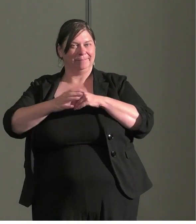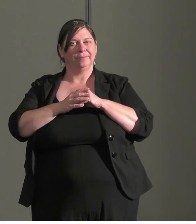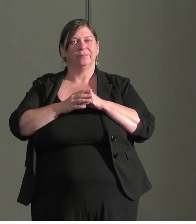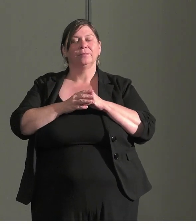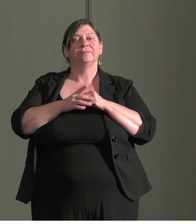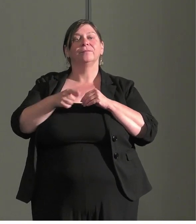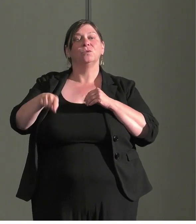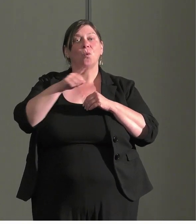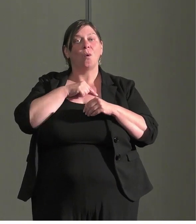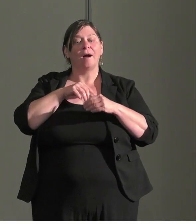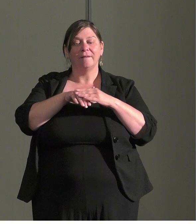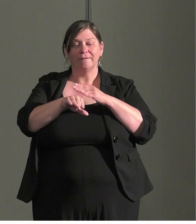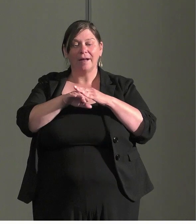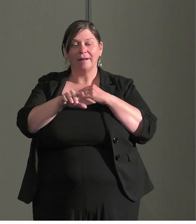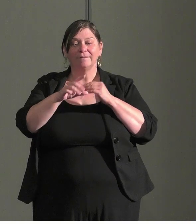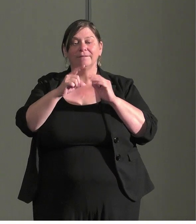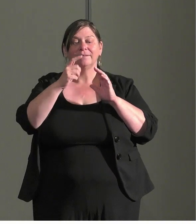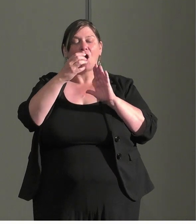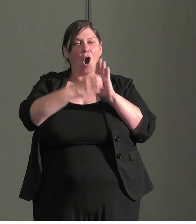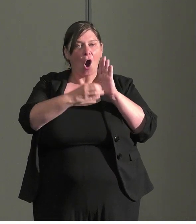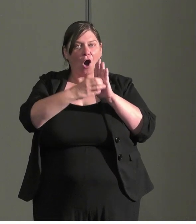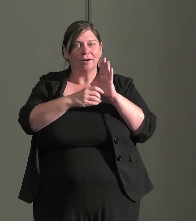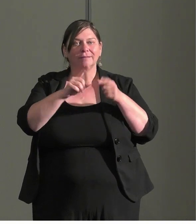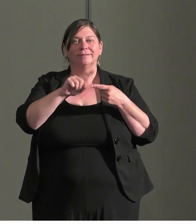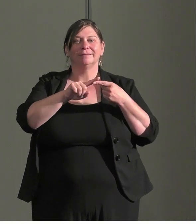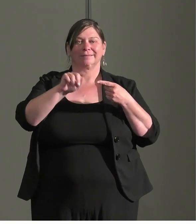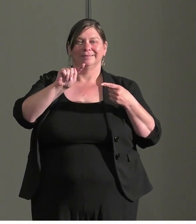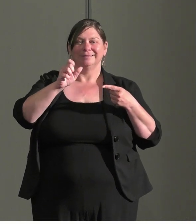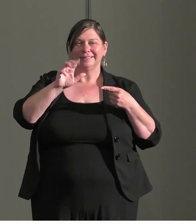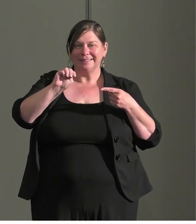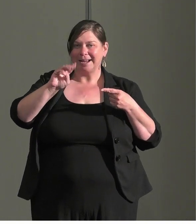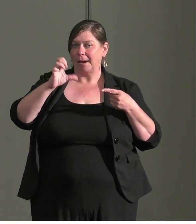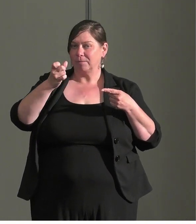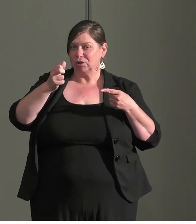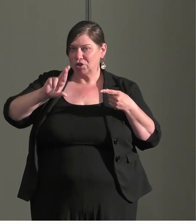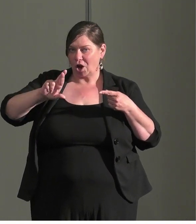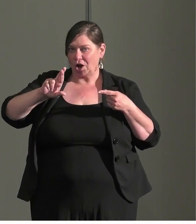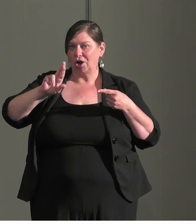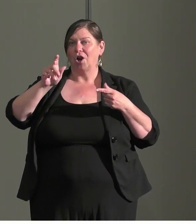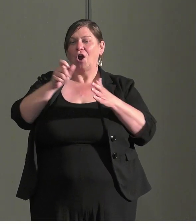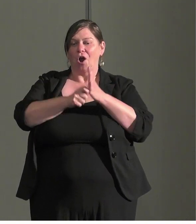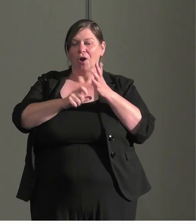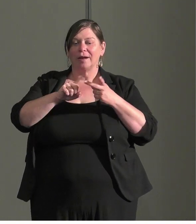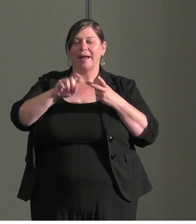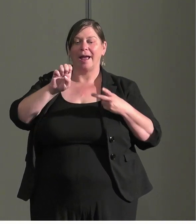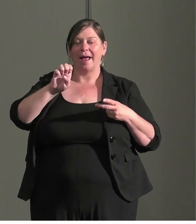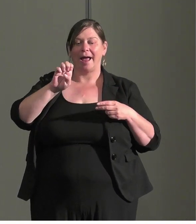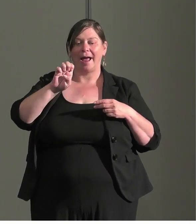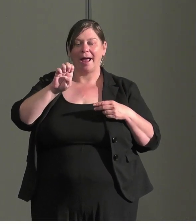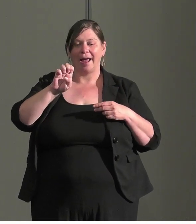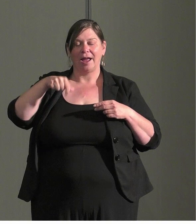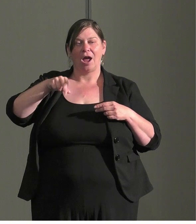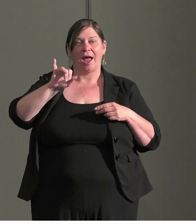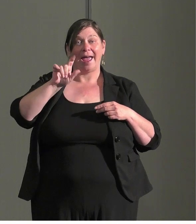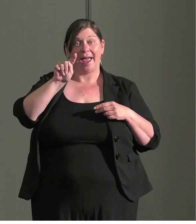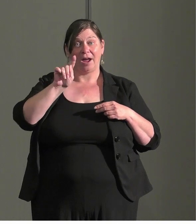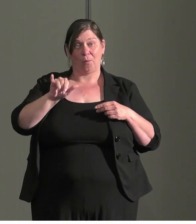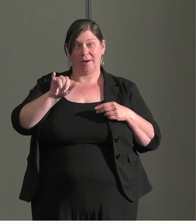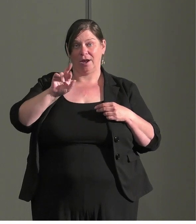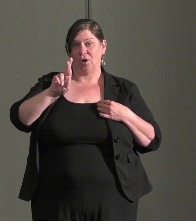to medium article or the team charter workshop. Equity resource hub. Our equity resource hub is a